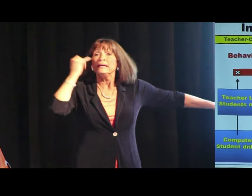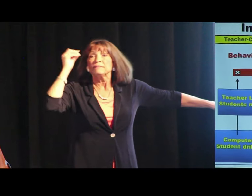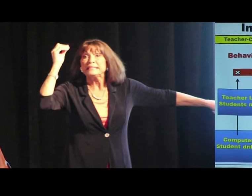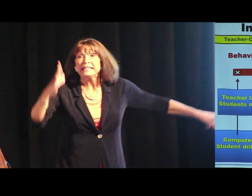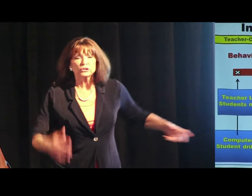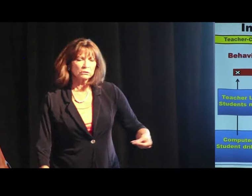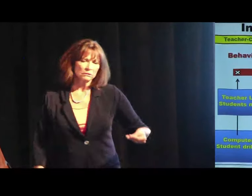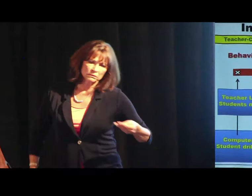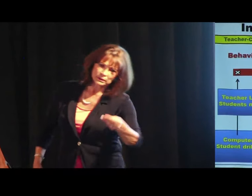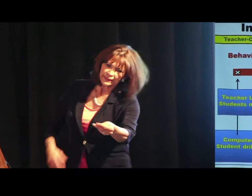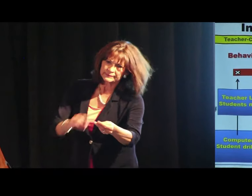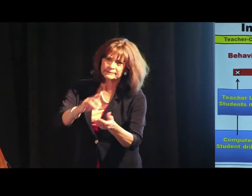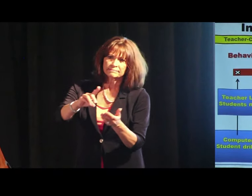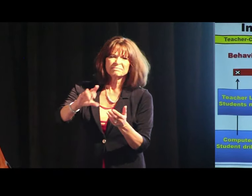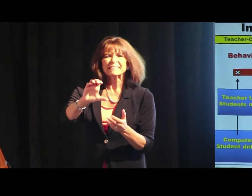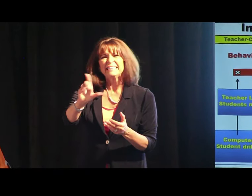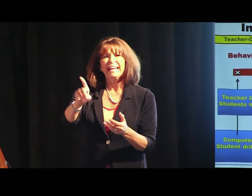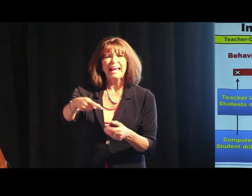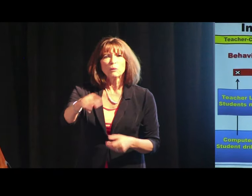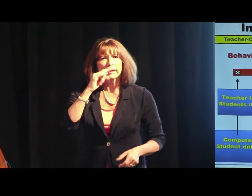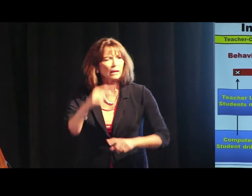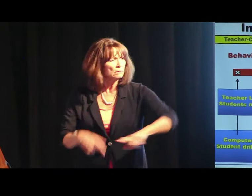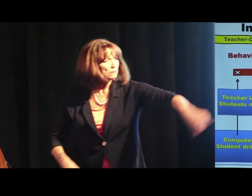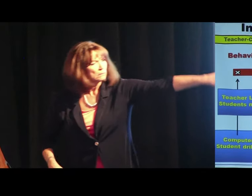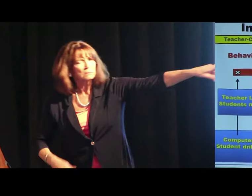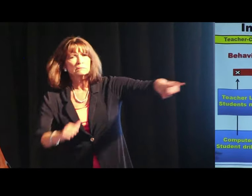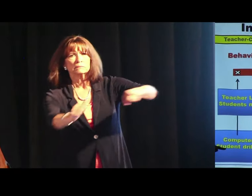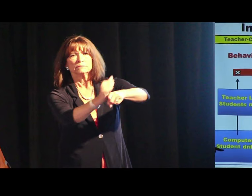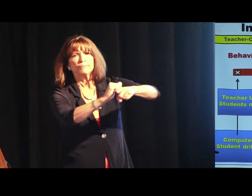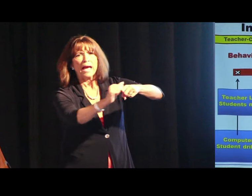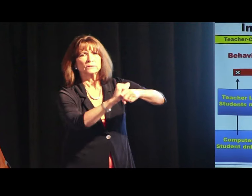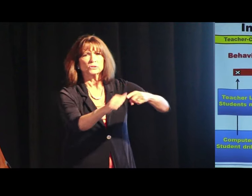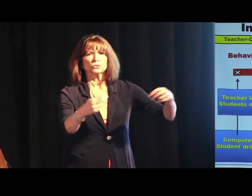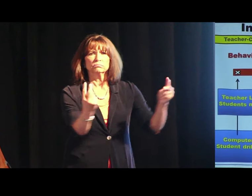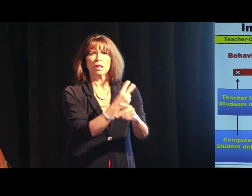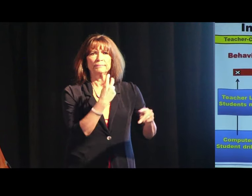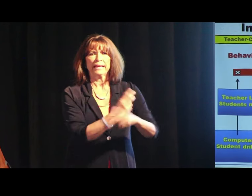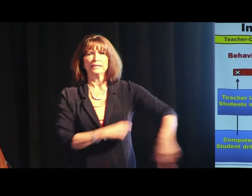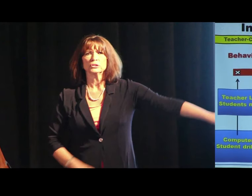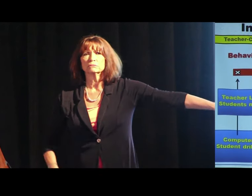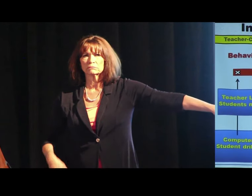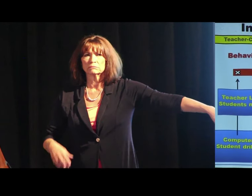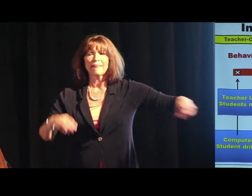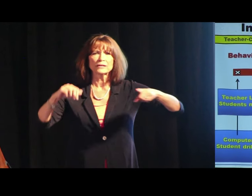if the teacher gives the student a C.D. or whatever and then says, go put that in the computer and practice your multiplication tables,